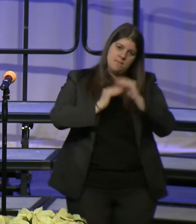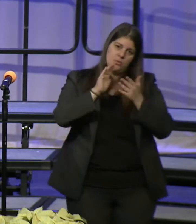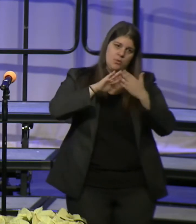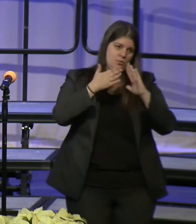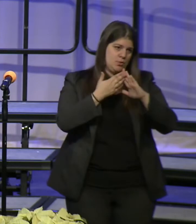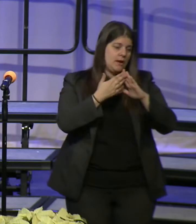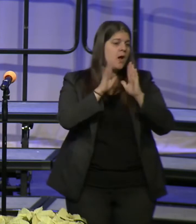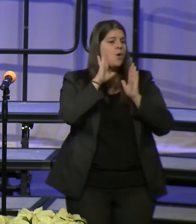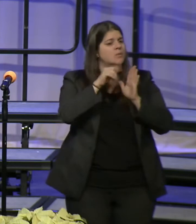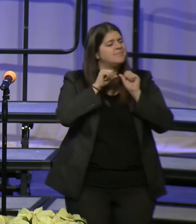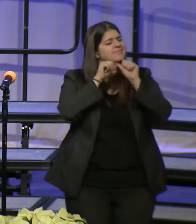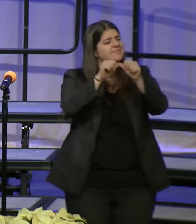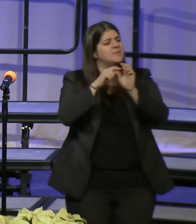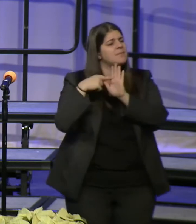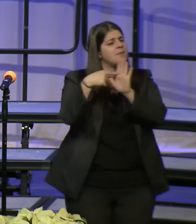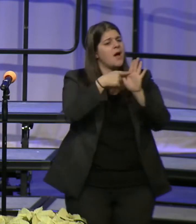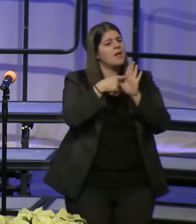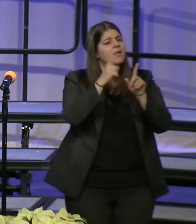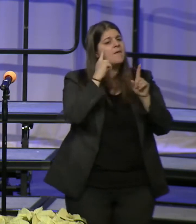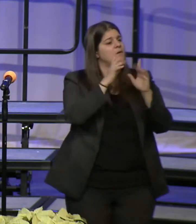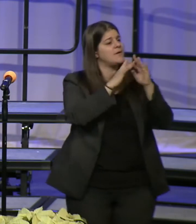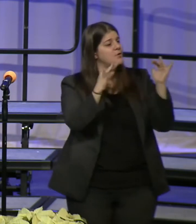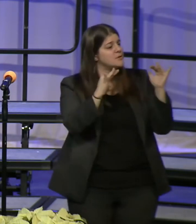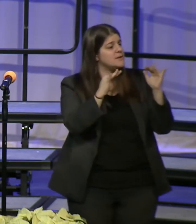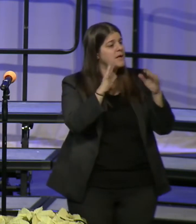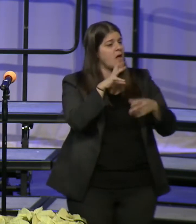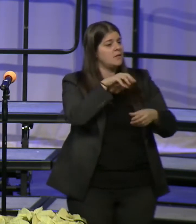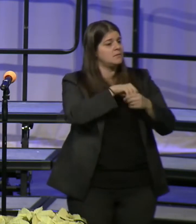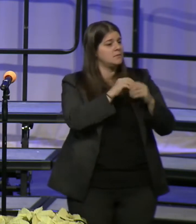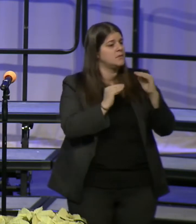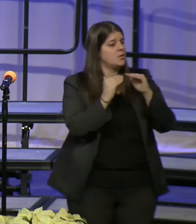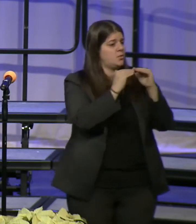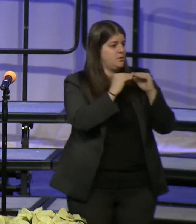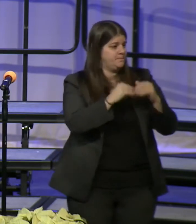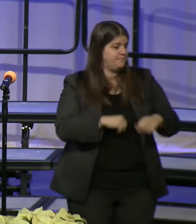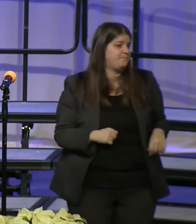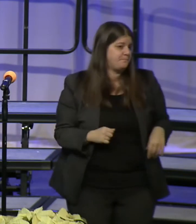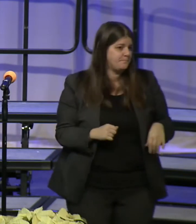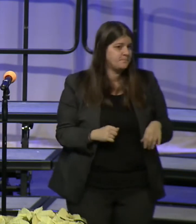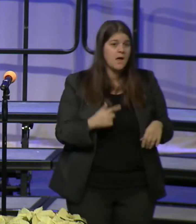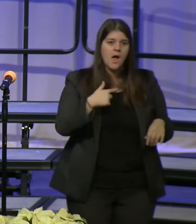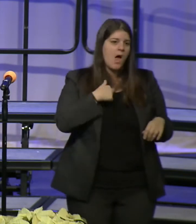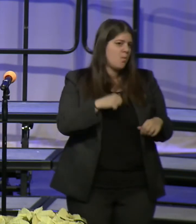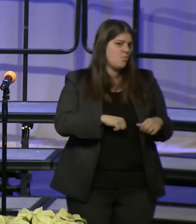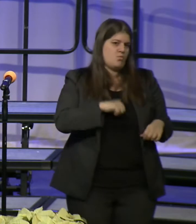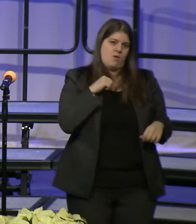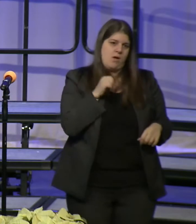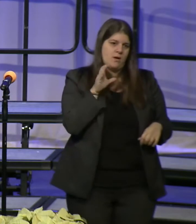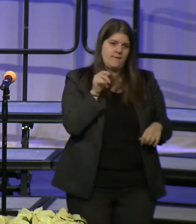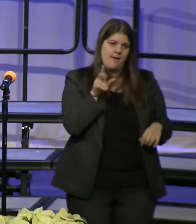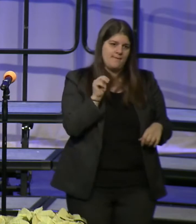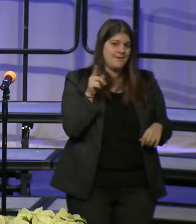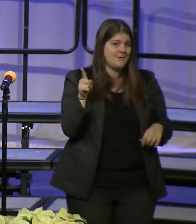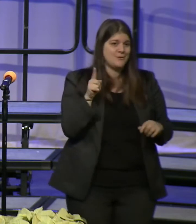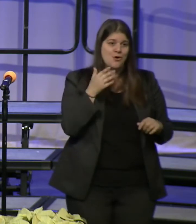equity and inclusion. I am most proud of Calvin because he's a good husband and an amazing father.